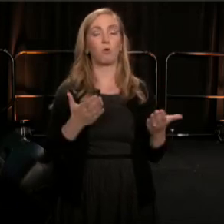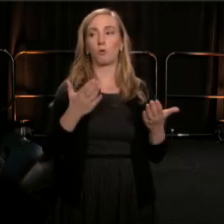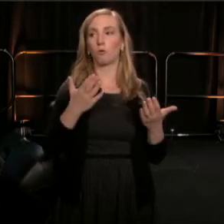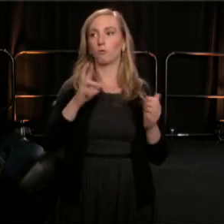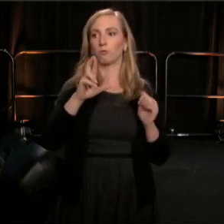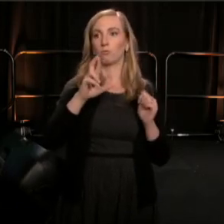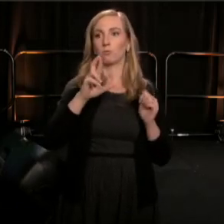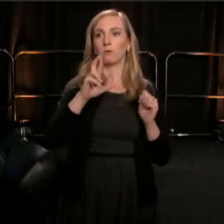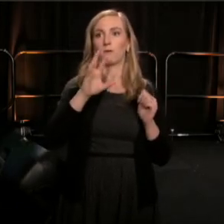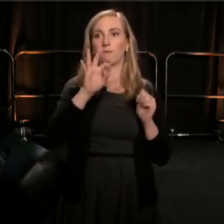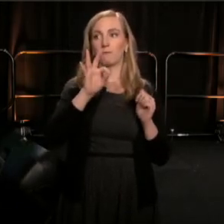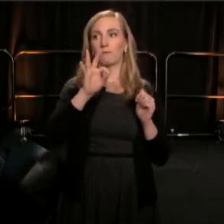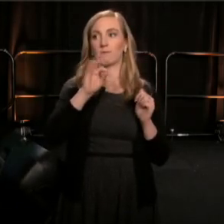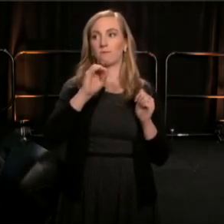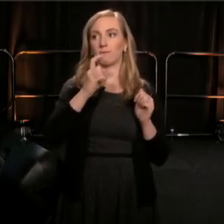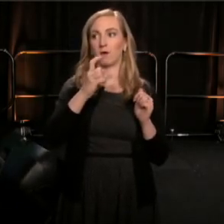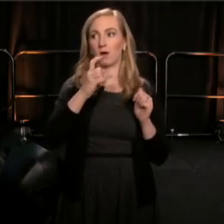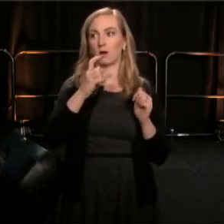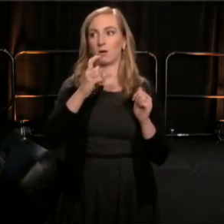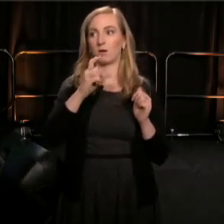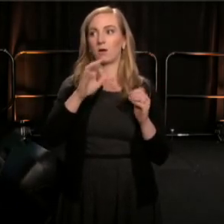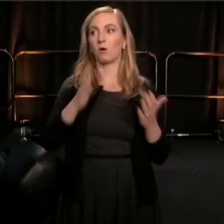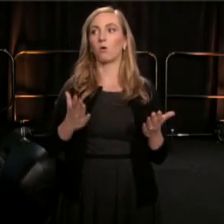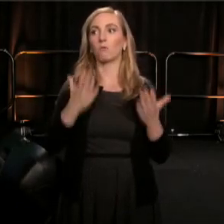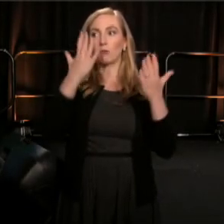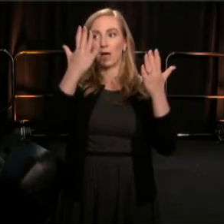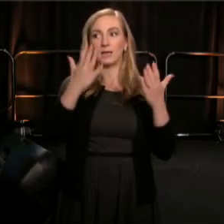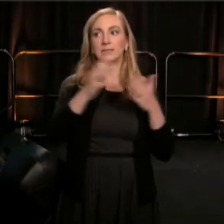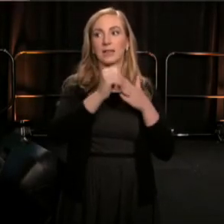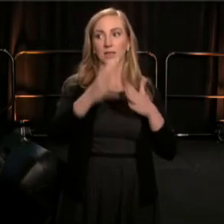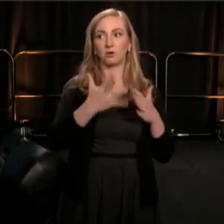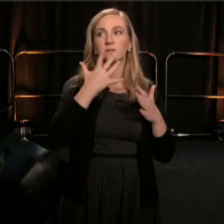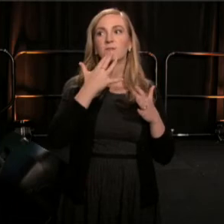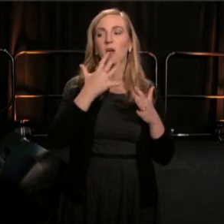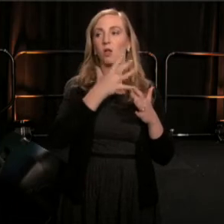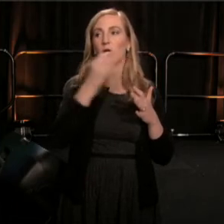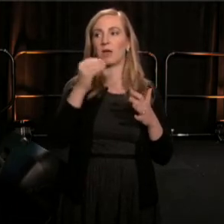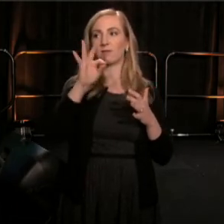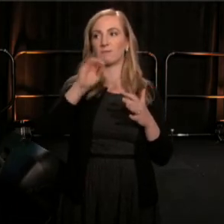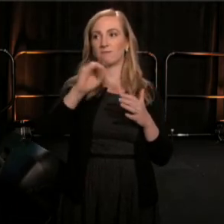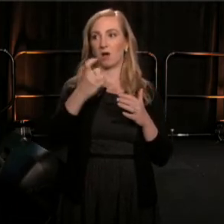and Leadership You programs to stand. If you are able, and if not, raise your hands.